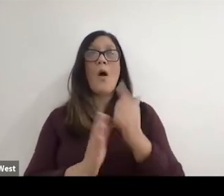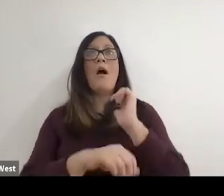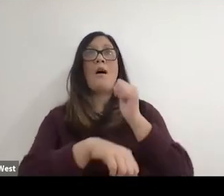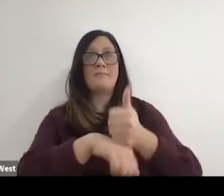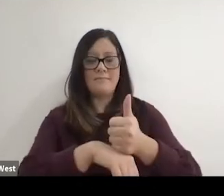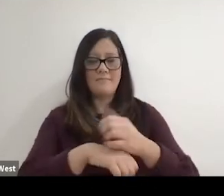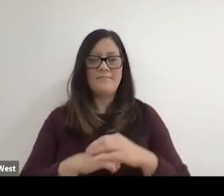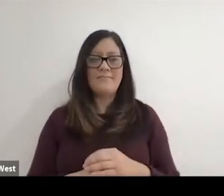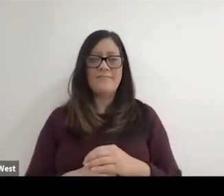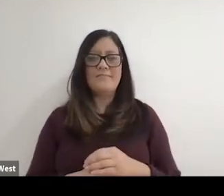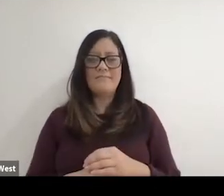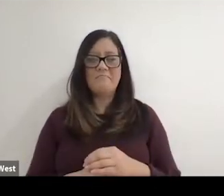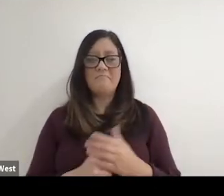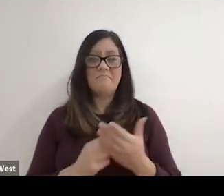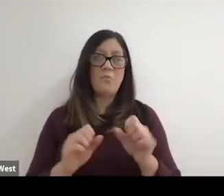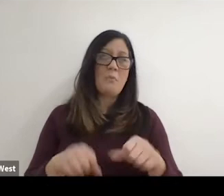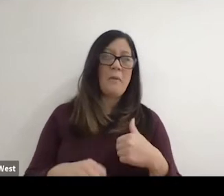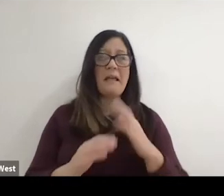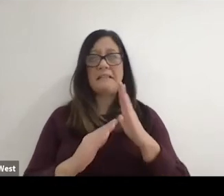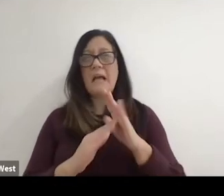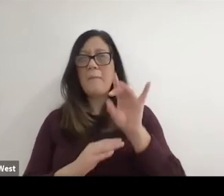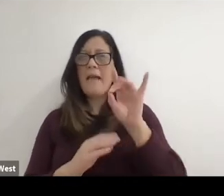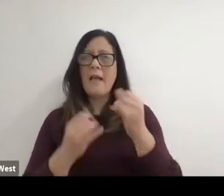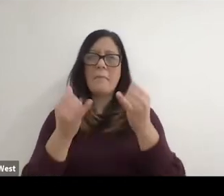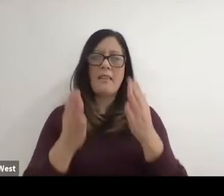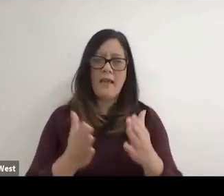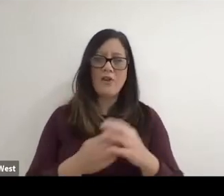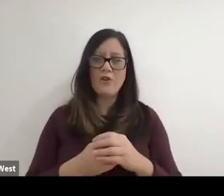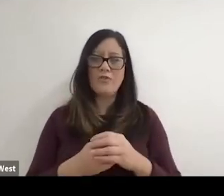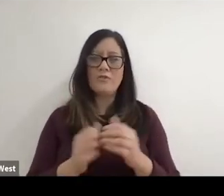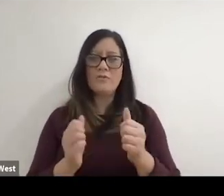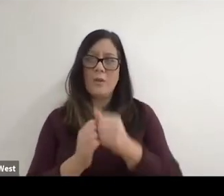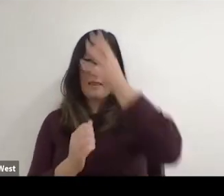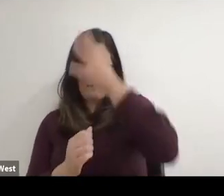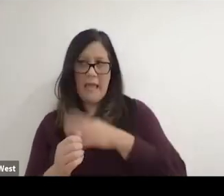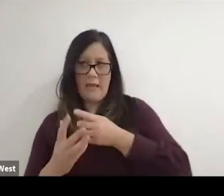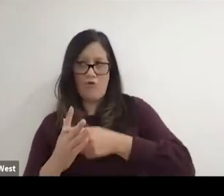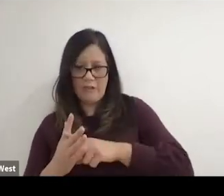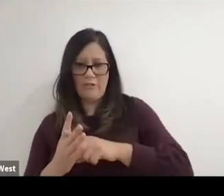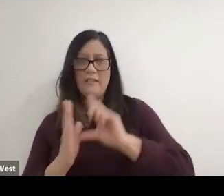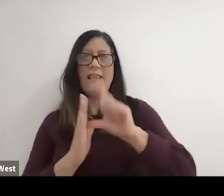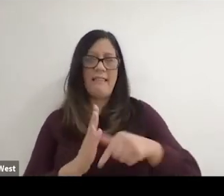an we had the top top probably 8 players in the men originally, and then we invited the women.